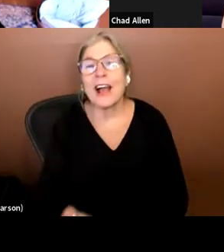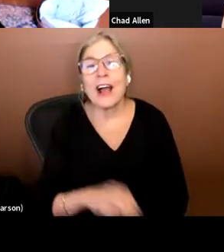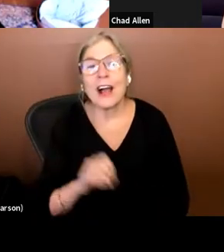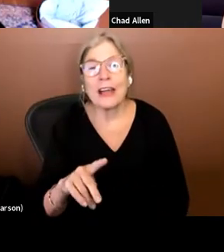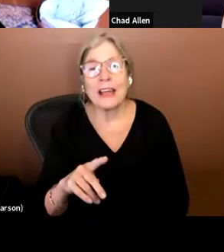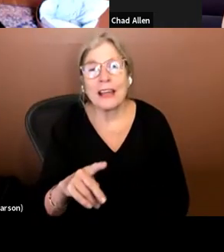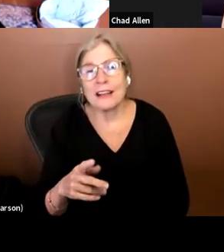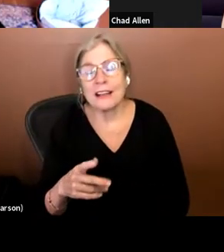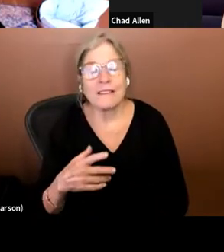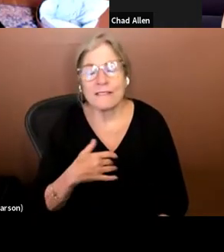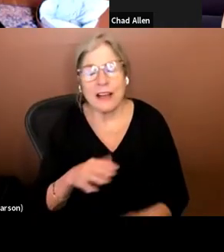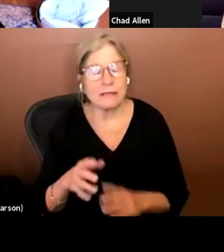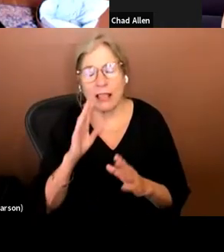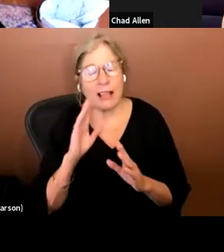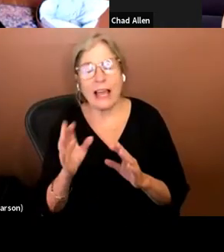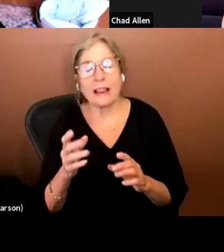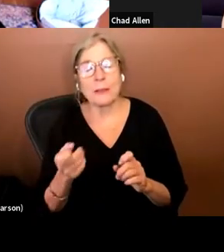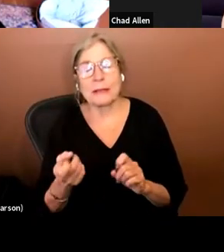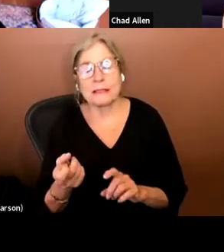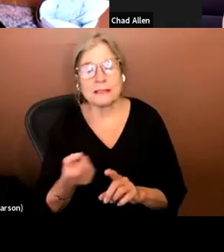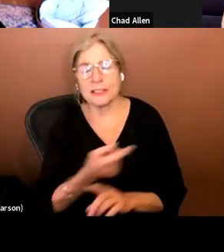a tangent. Being blind,